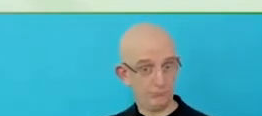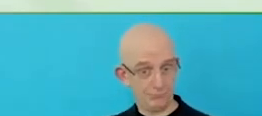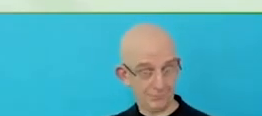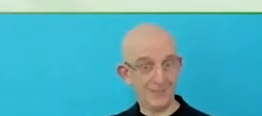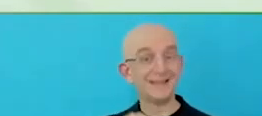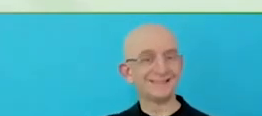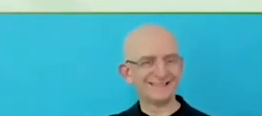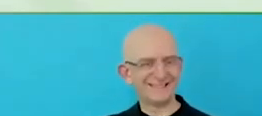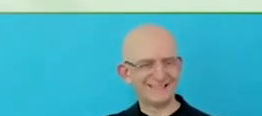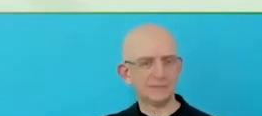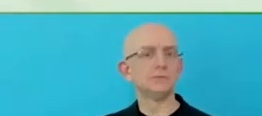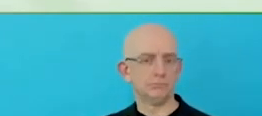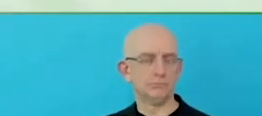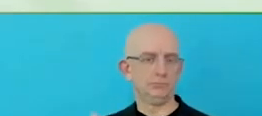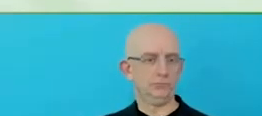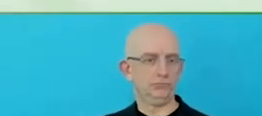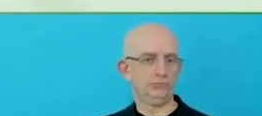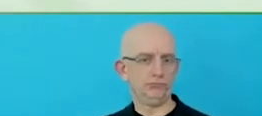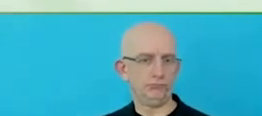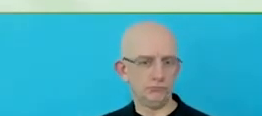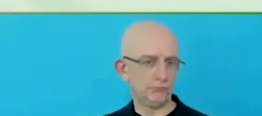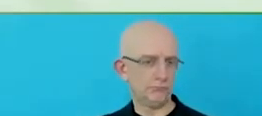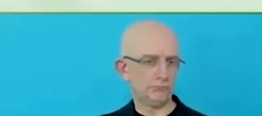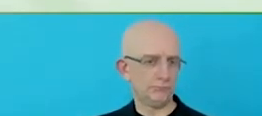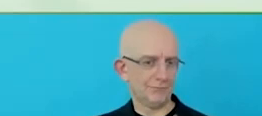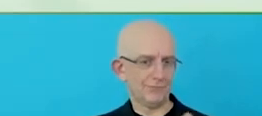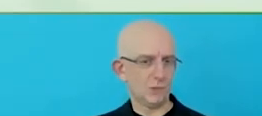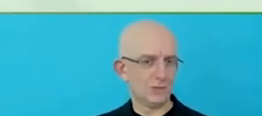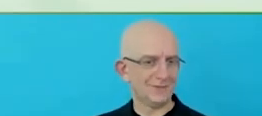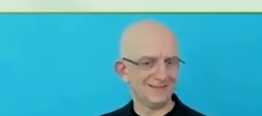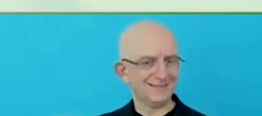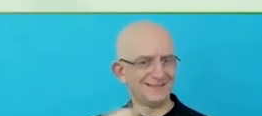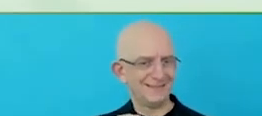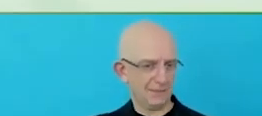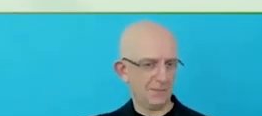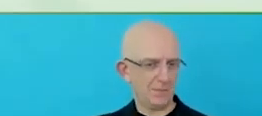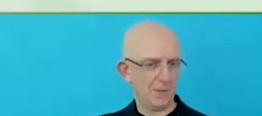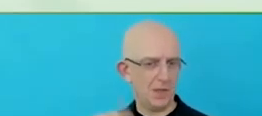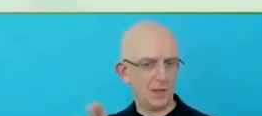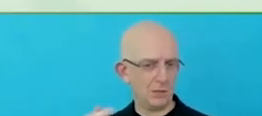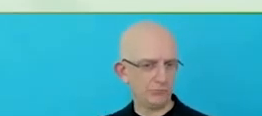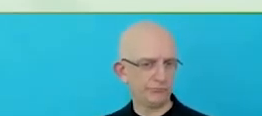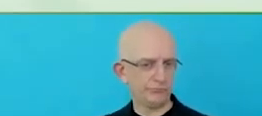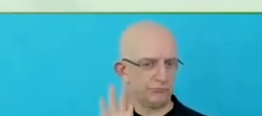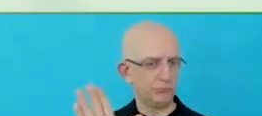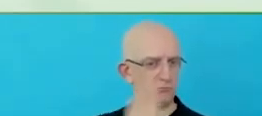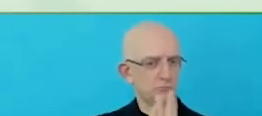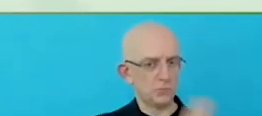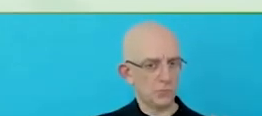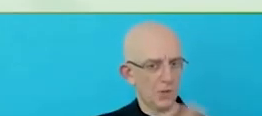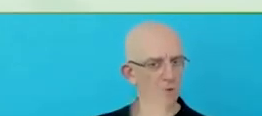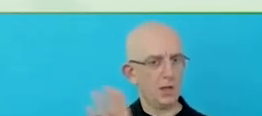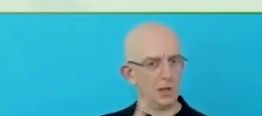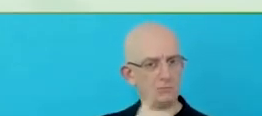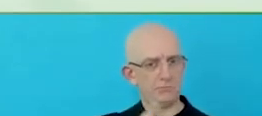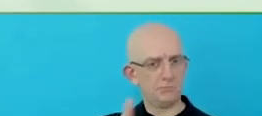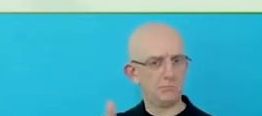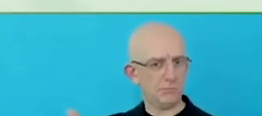We really want to give them the resources to have access to a higher correction how to maintain people disabilities.